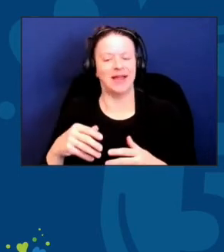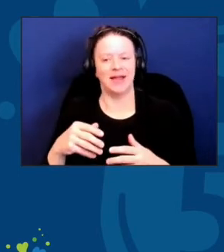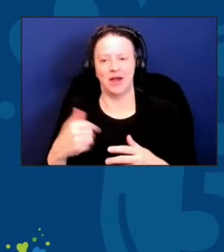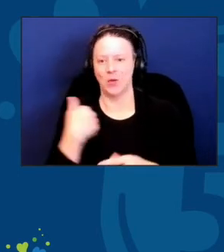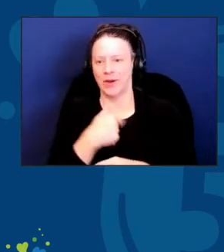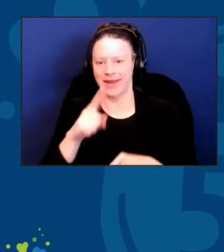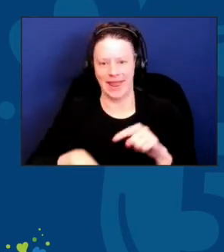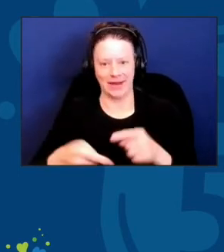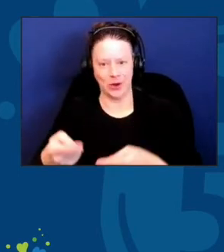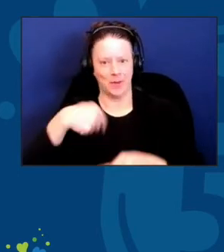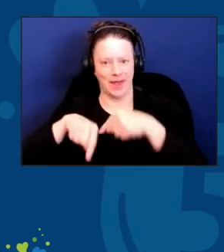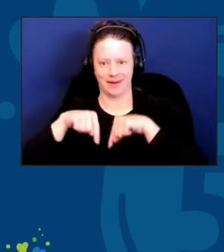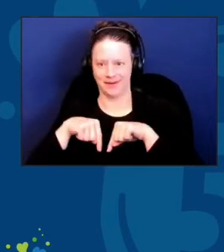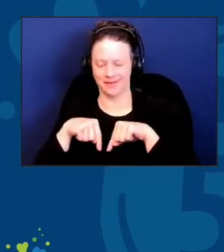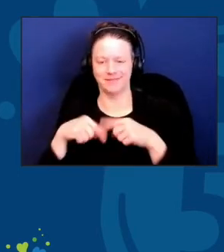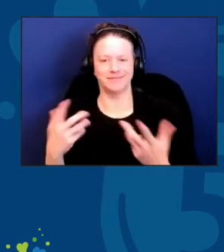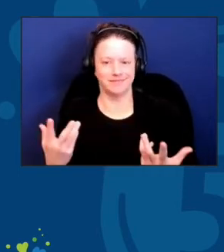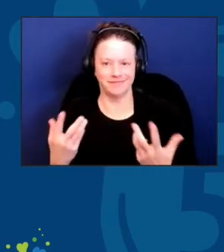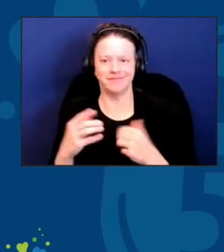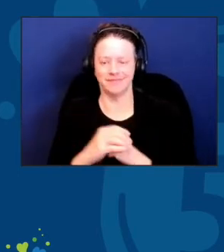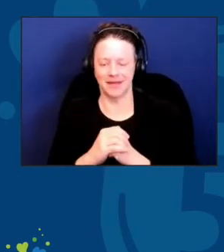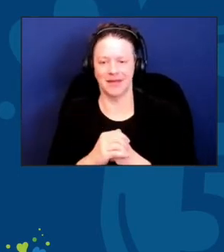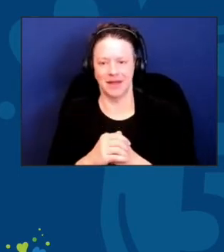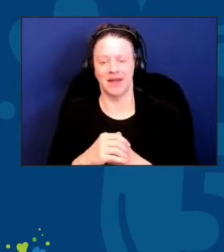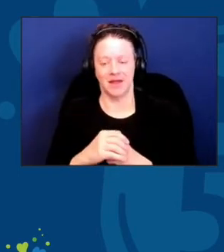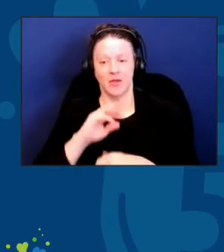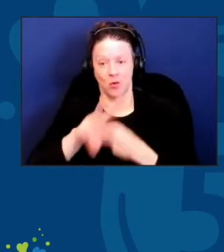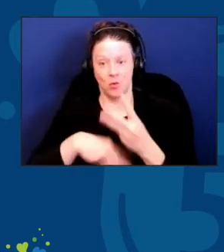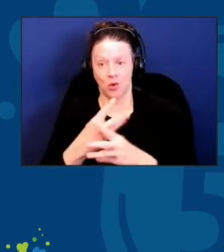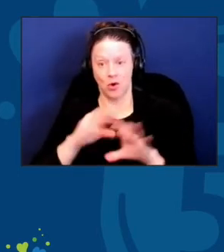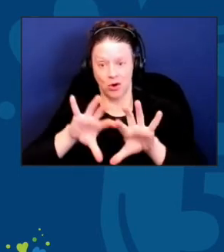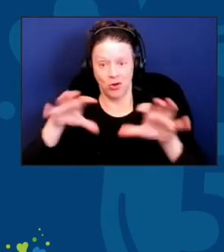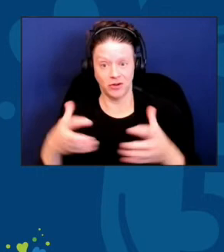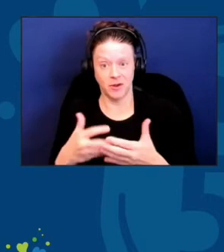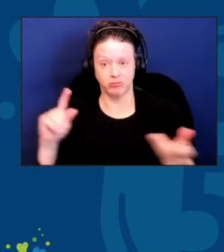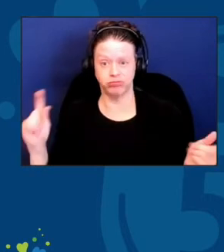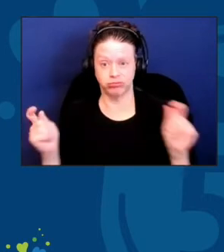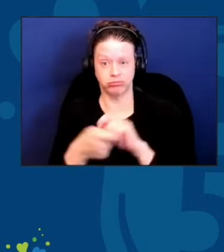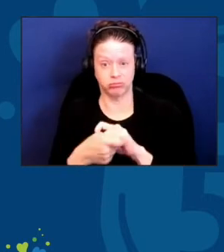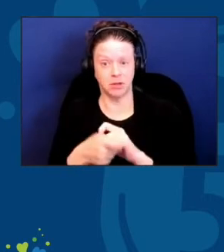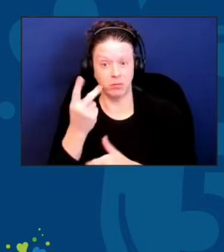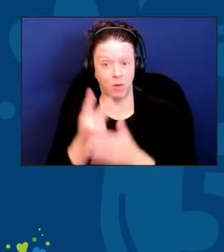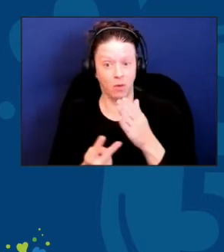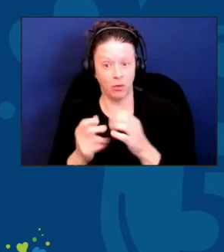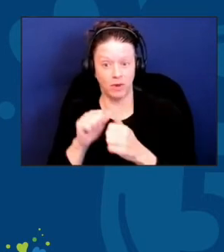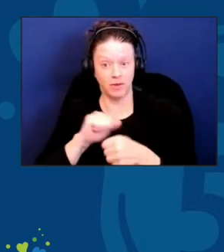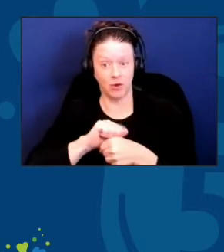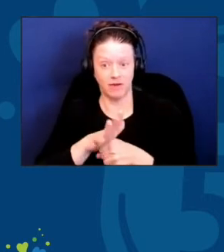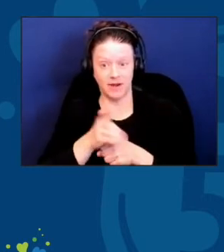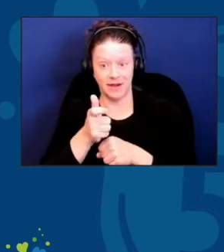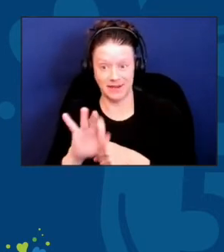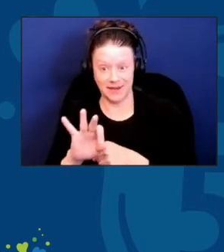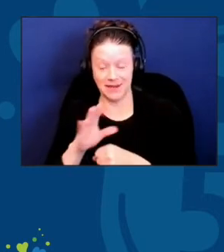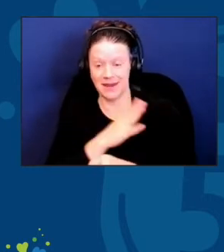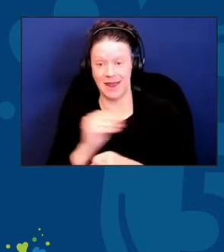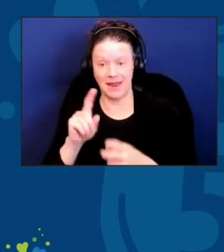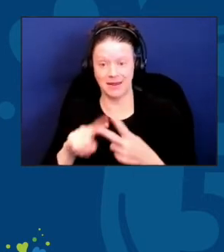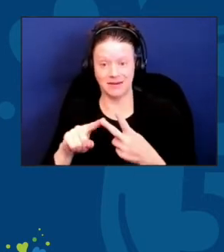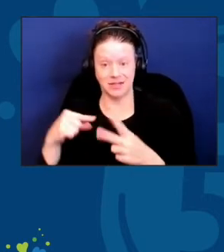both by COVID and by generational shift. And that the population that we serve has been changed.